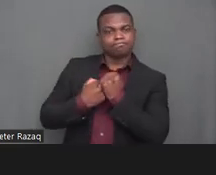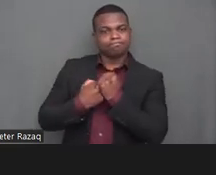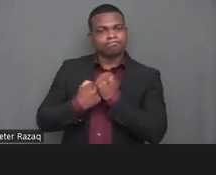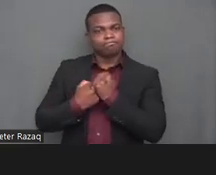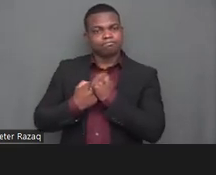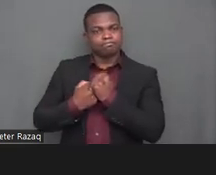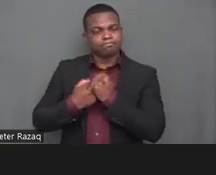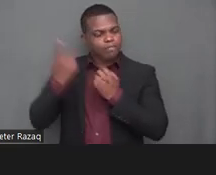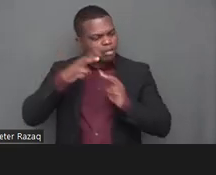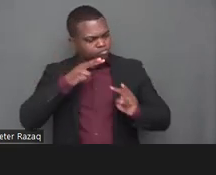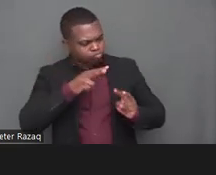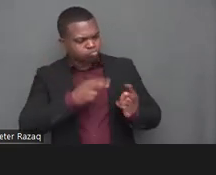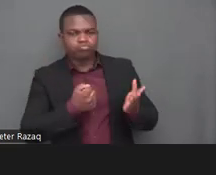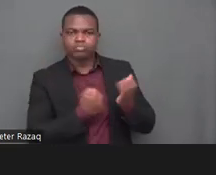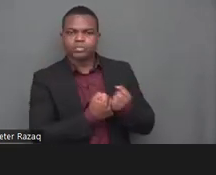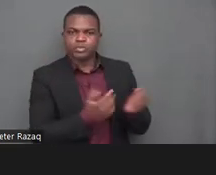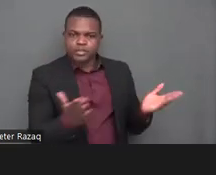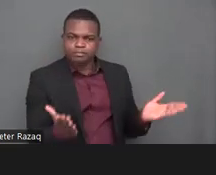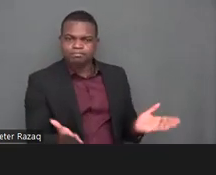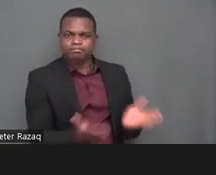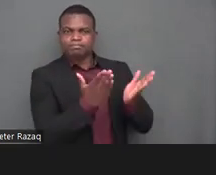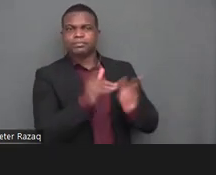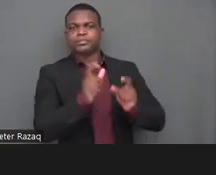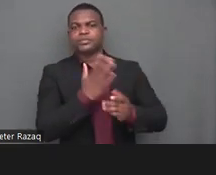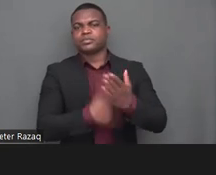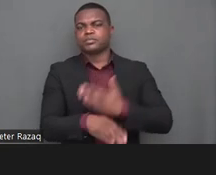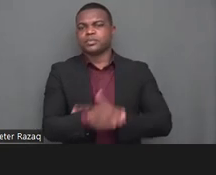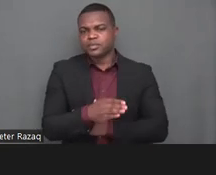that people with disabilities can take their own decisions and that